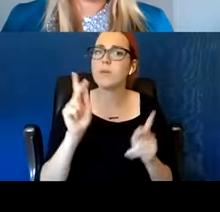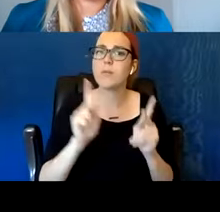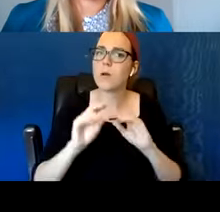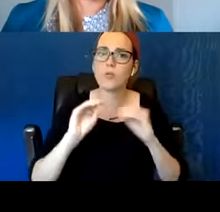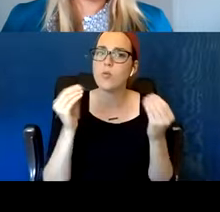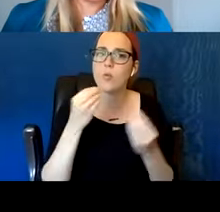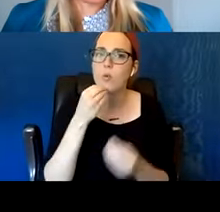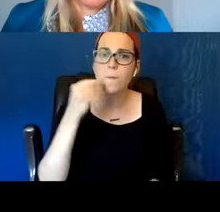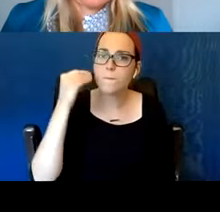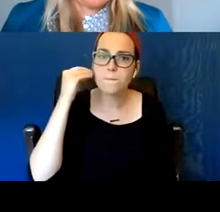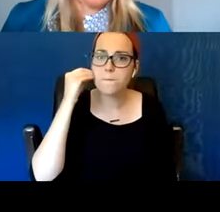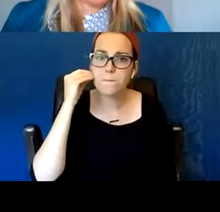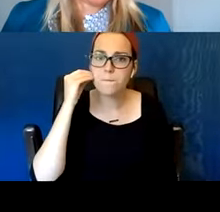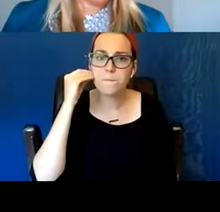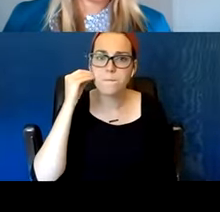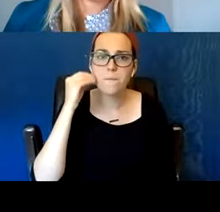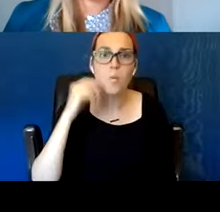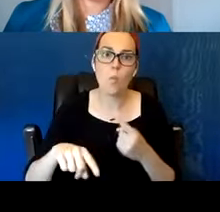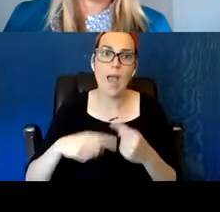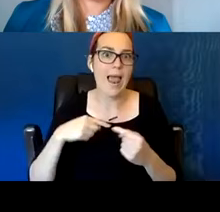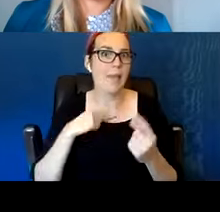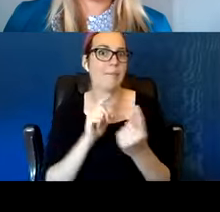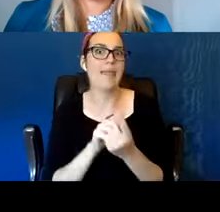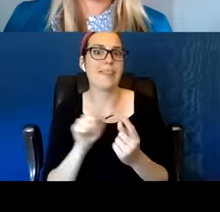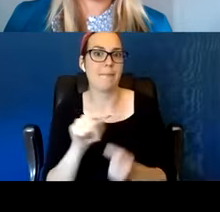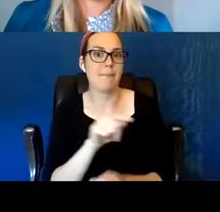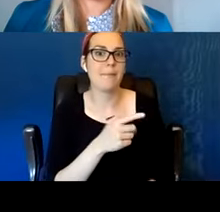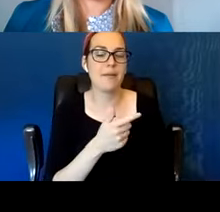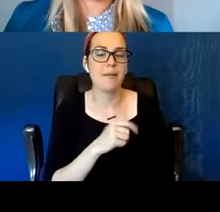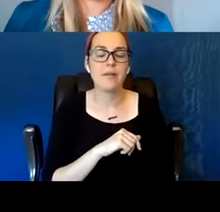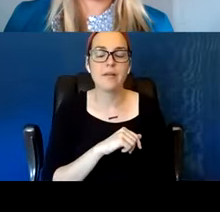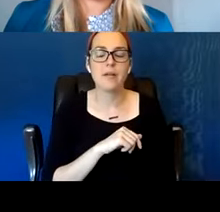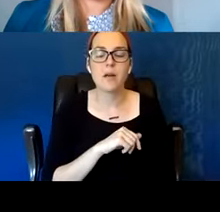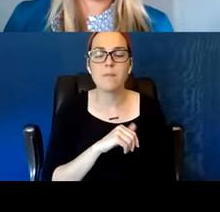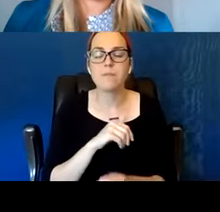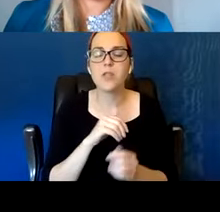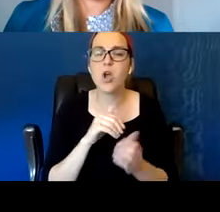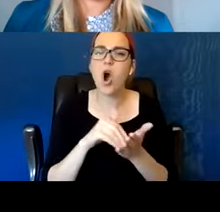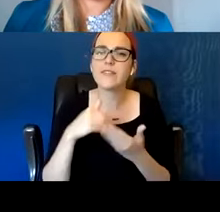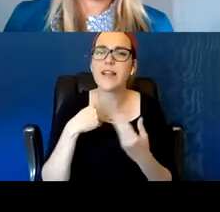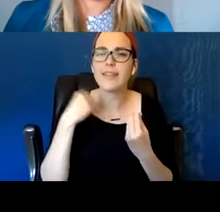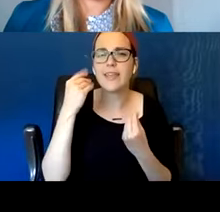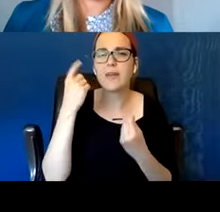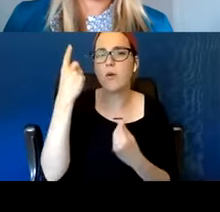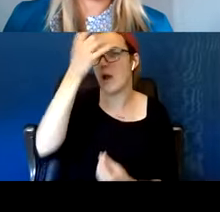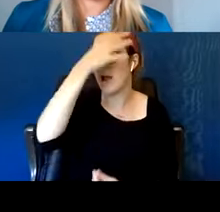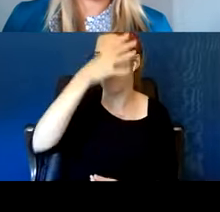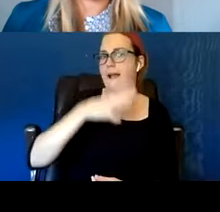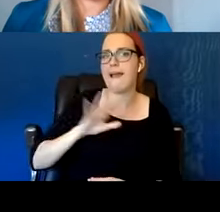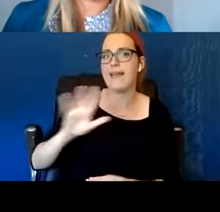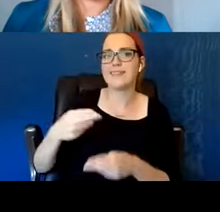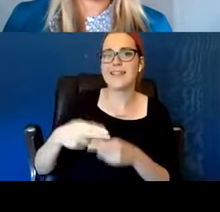One that I think about a lot, his name was Craig and Lawrence's story reminded me